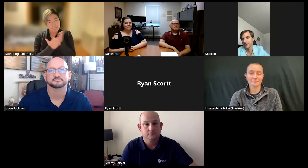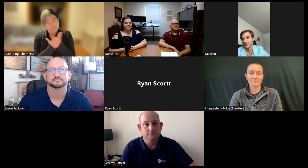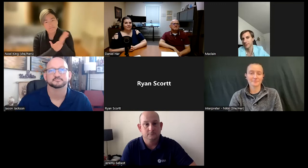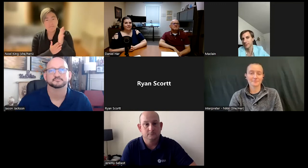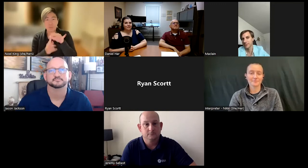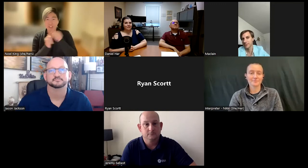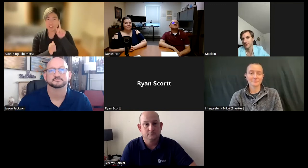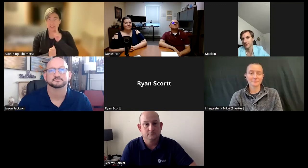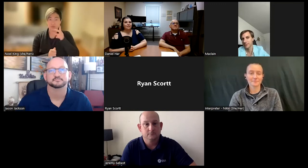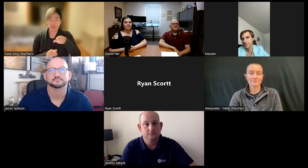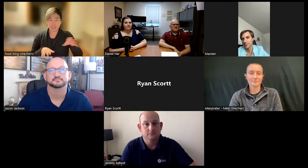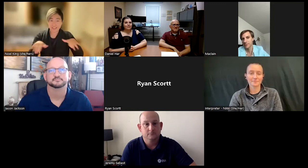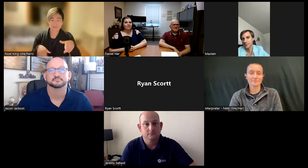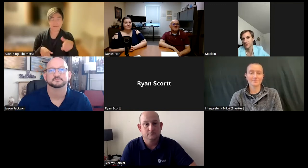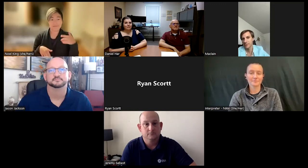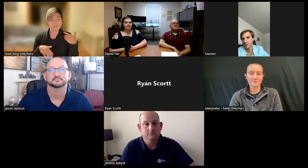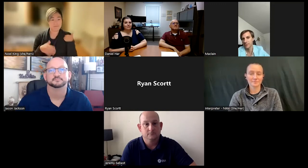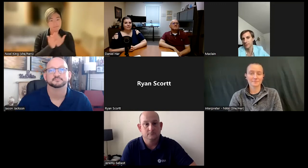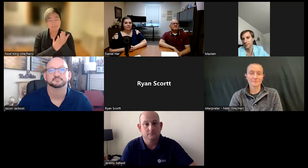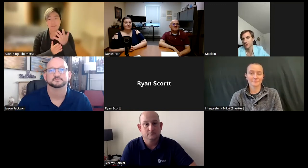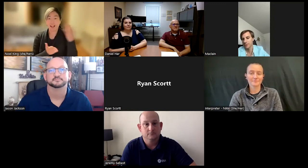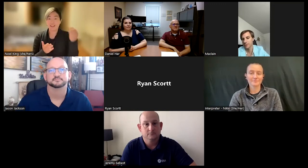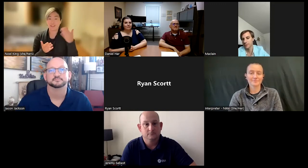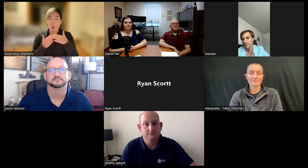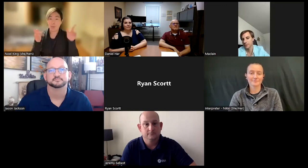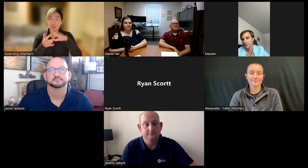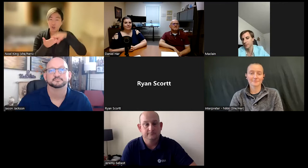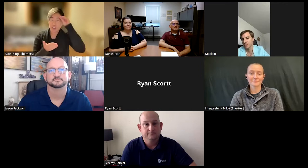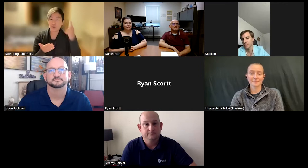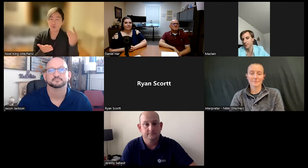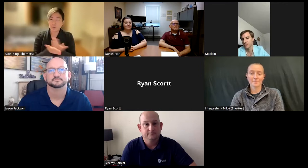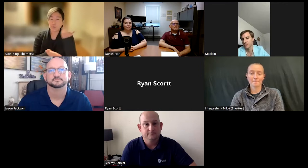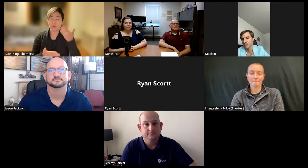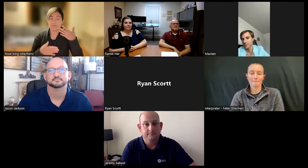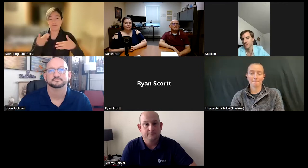resilient. They've gone through some amazing trauma as deaf children and